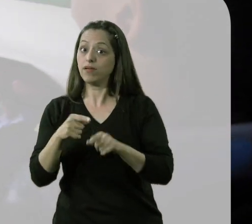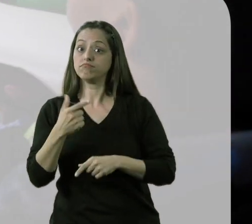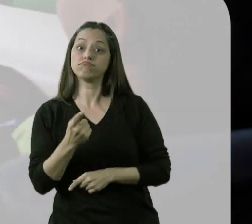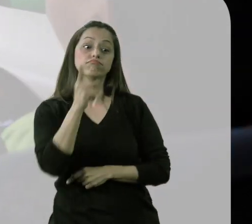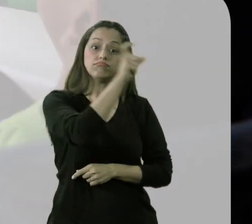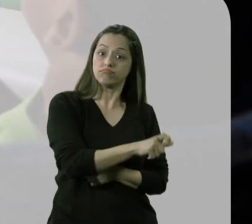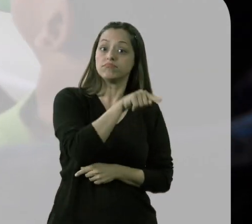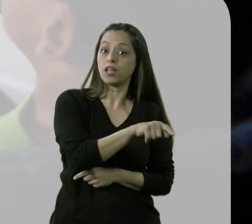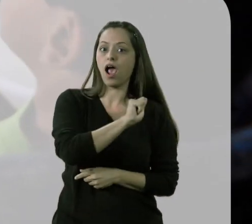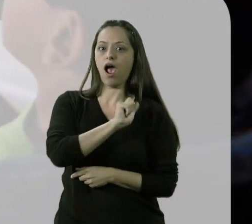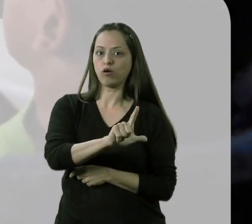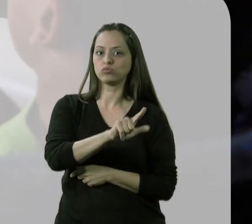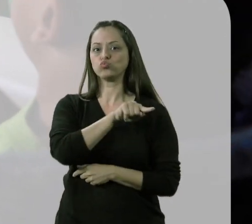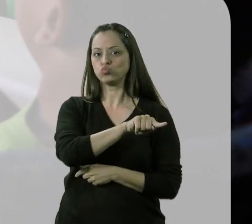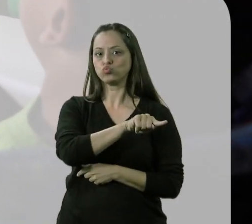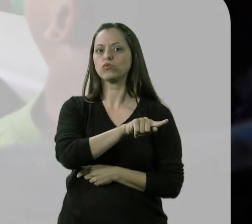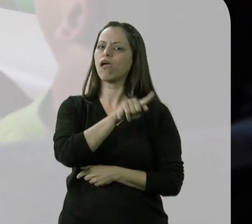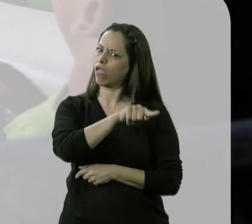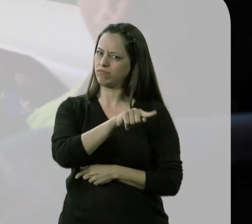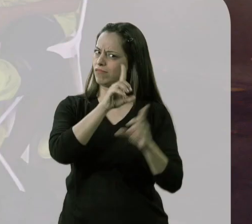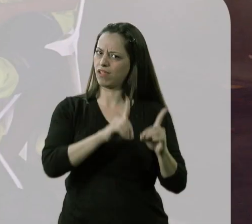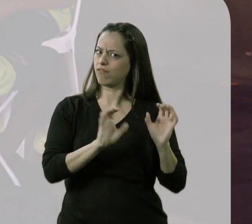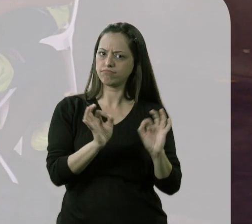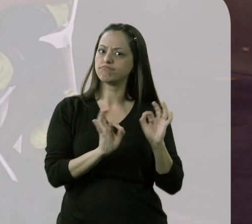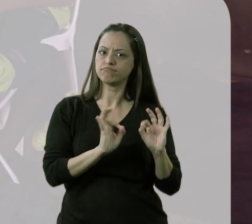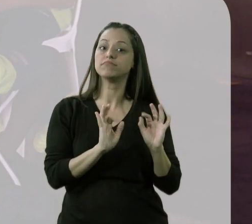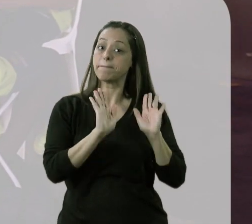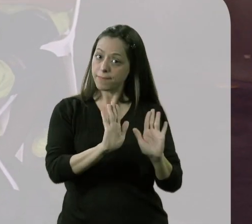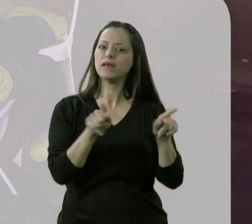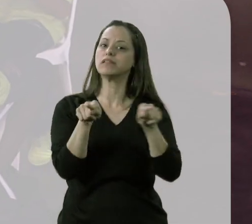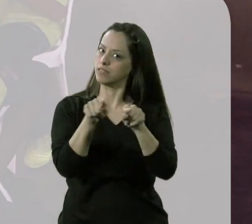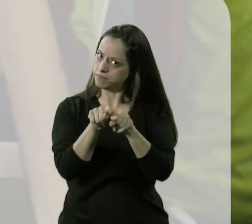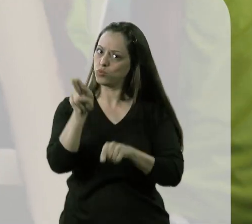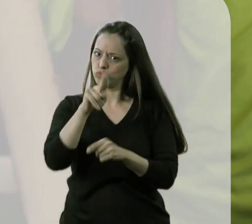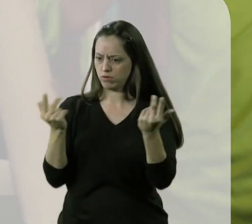Now, in alternation, plays the player with the blue ball. In this case, the student who will play now has no physical disability,